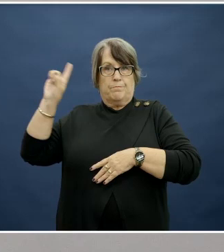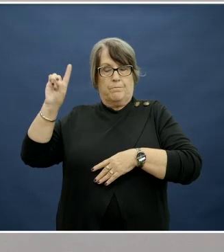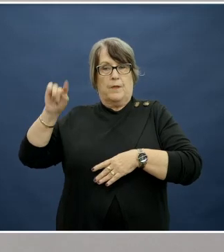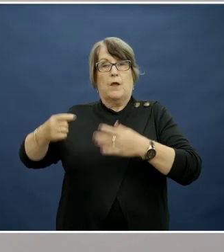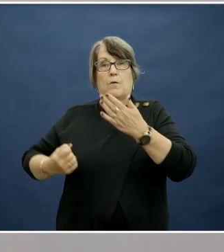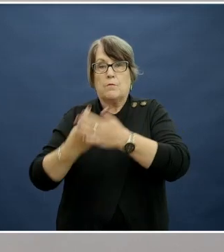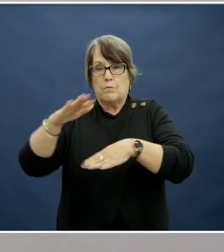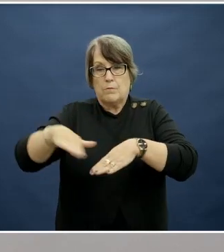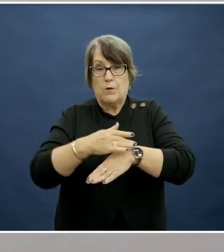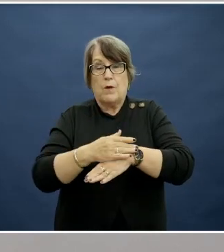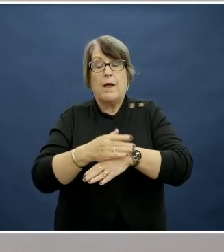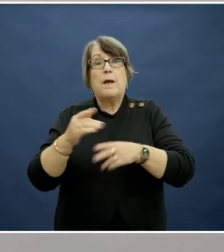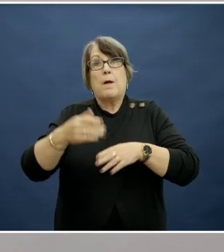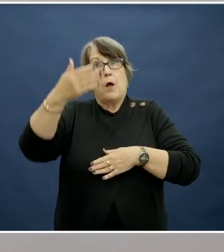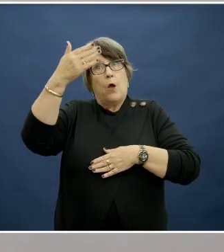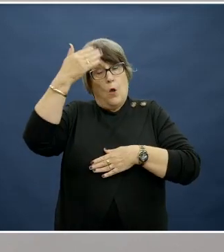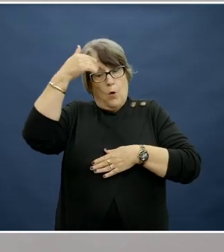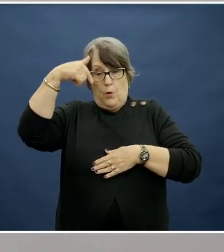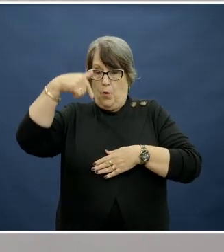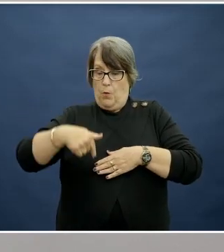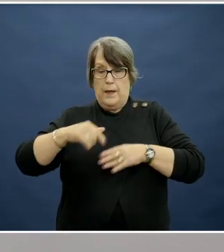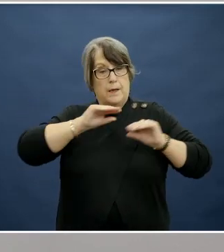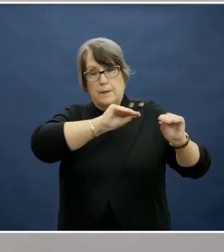on whose Country we deliver our learning and research.